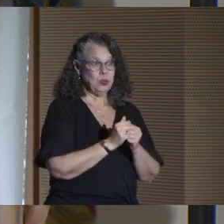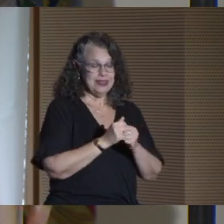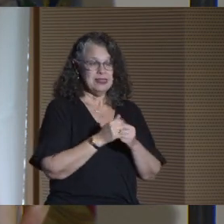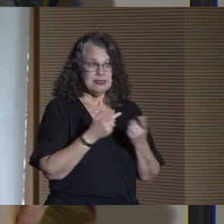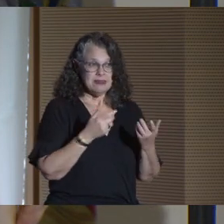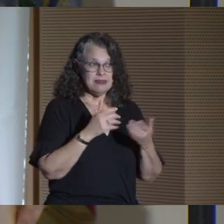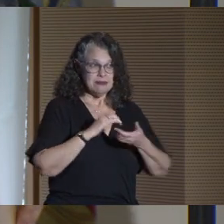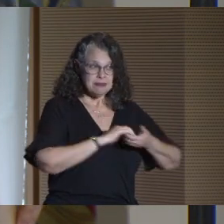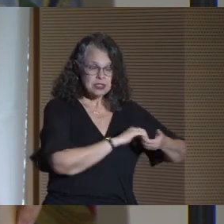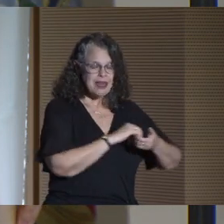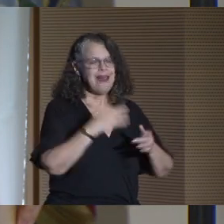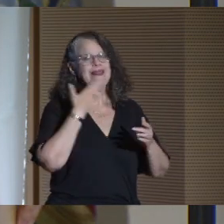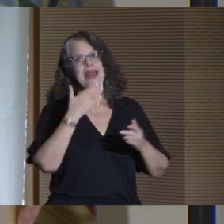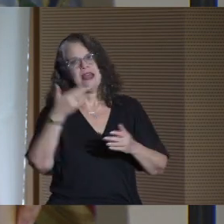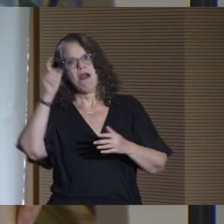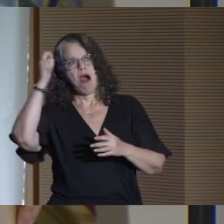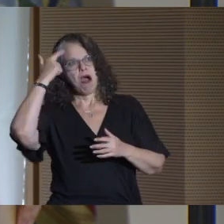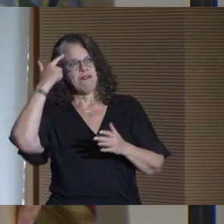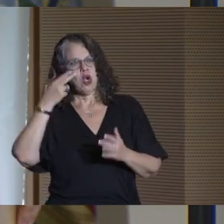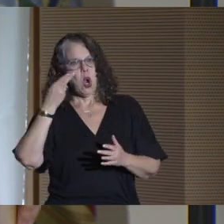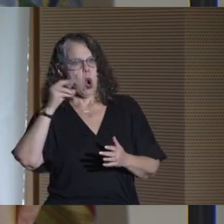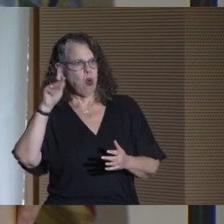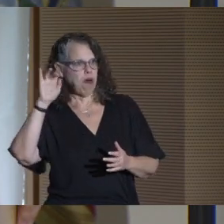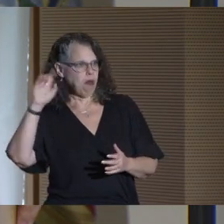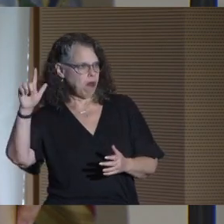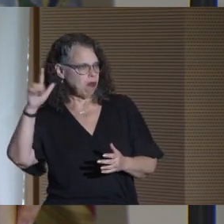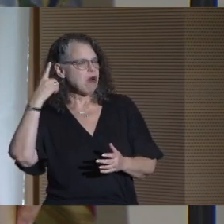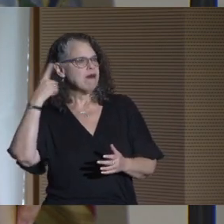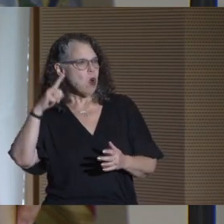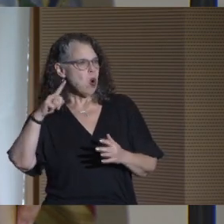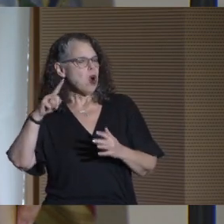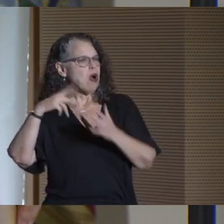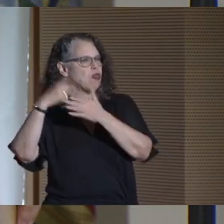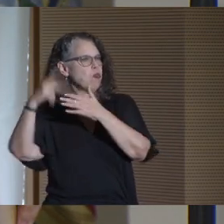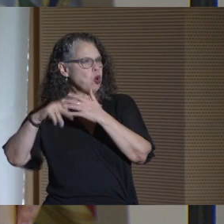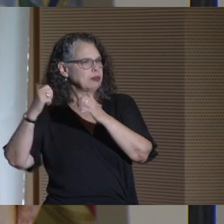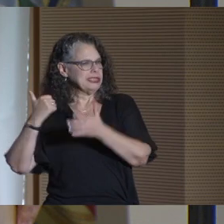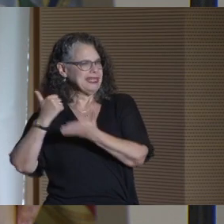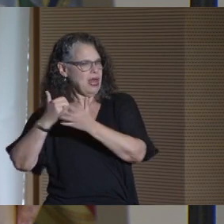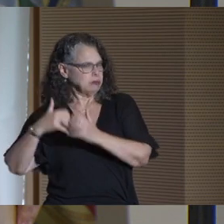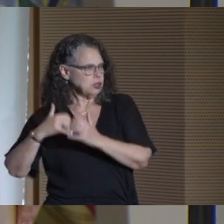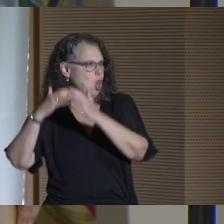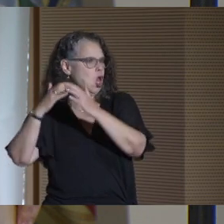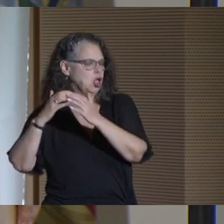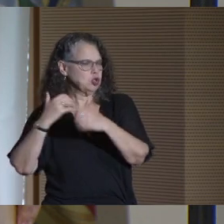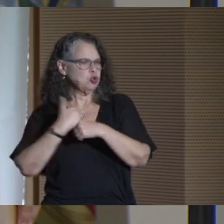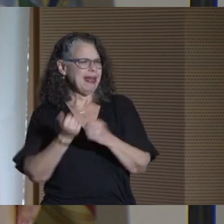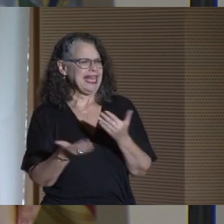And thanks also to Governor Hochul for the initiatives that she's helped to launch to make it easier